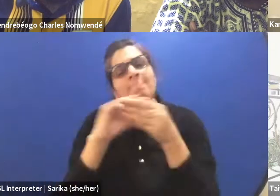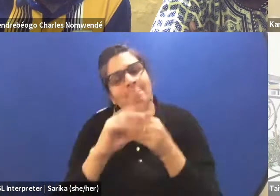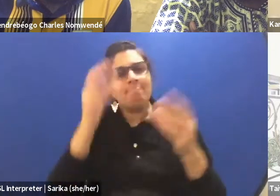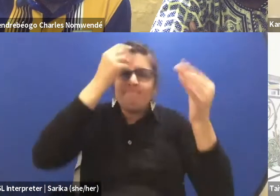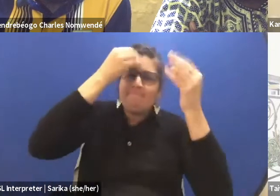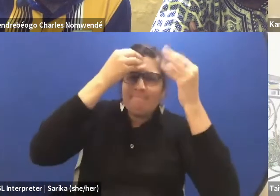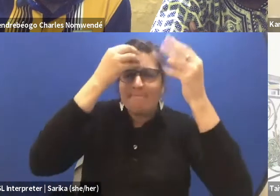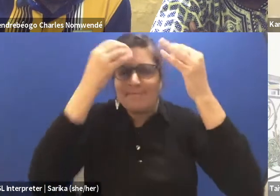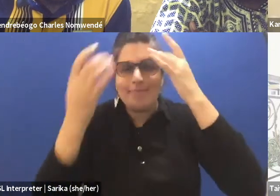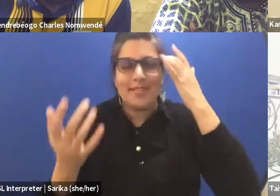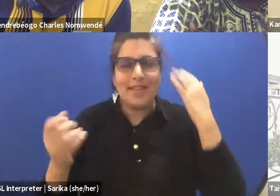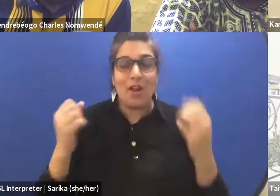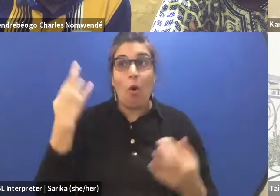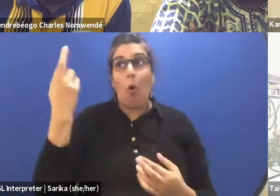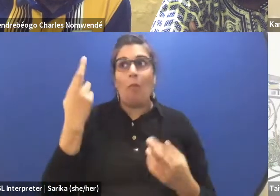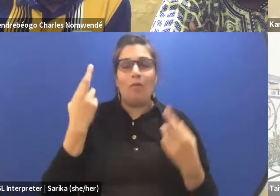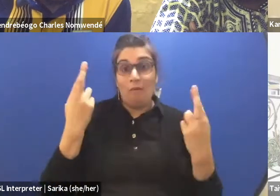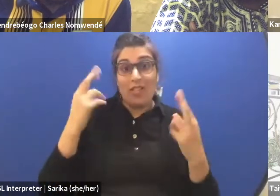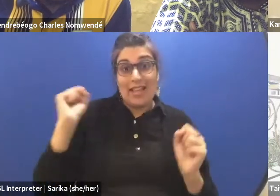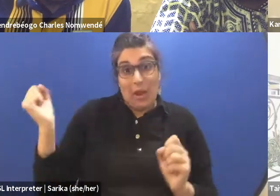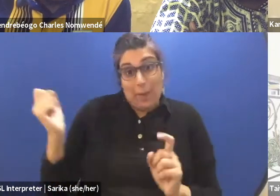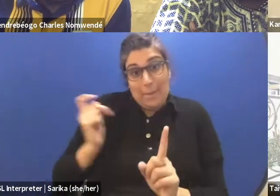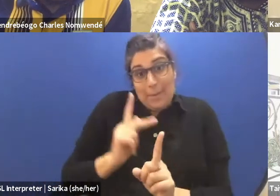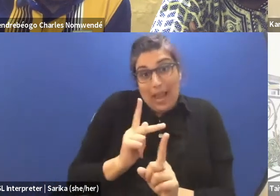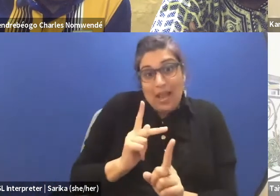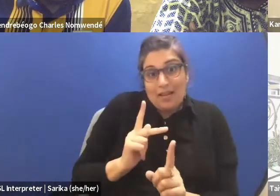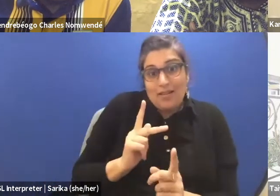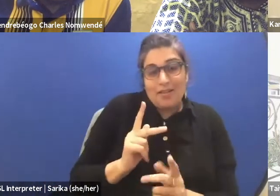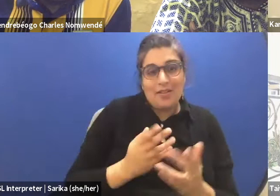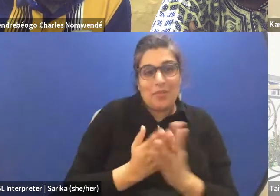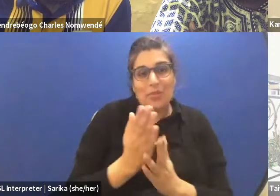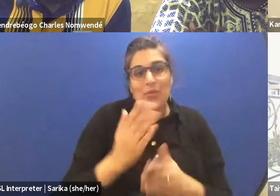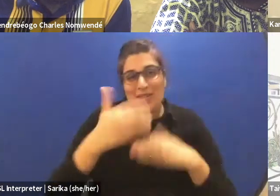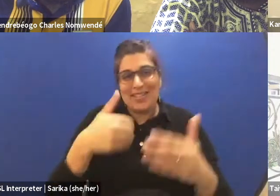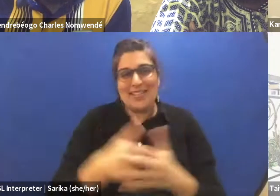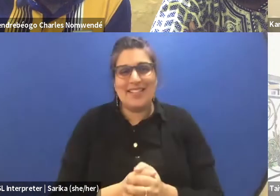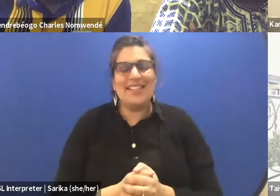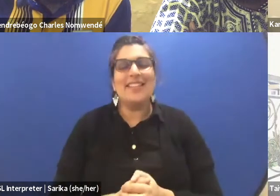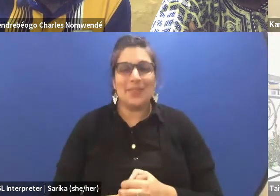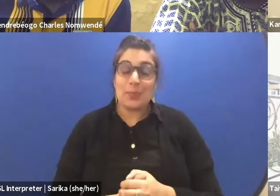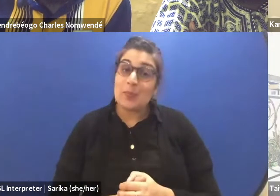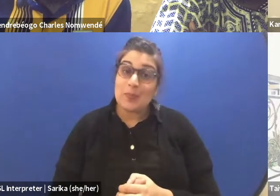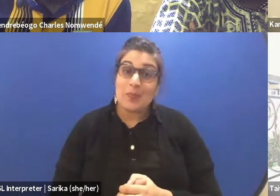get back to some of them on the series. We'll find another avenue to talk about them in the future.